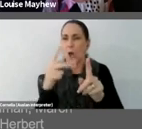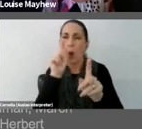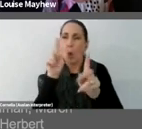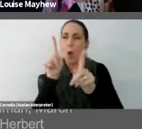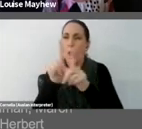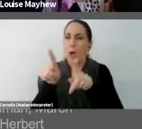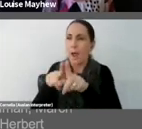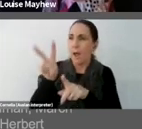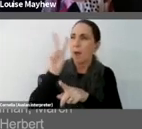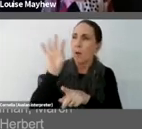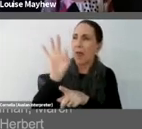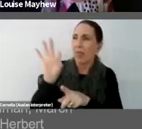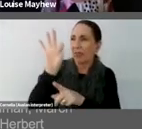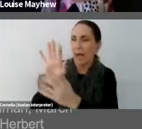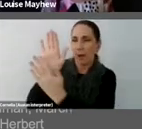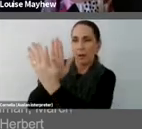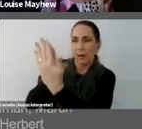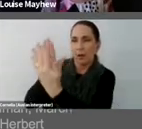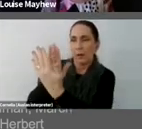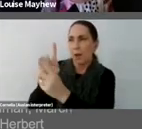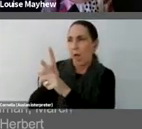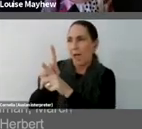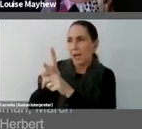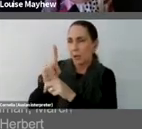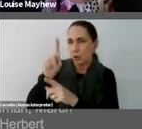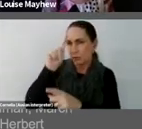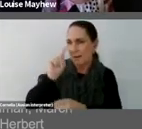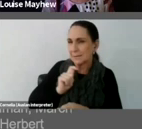But I also want to bring your attention back